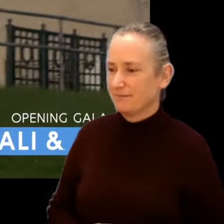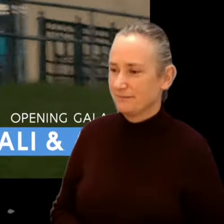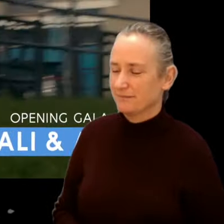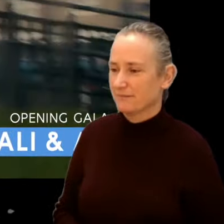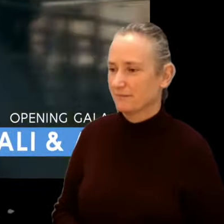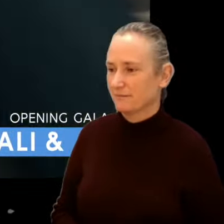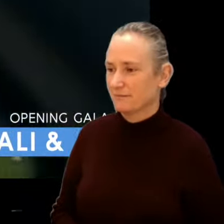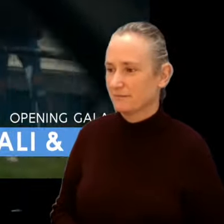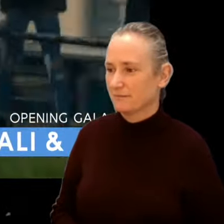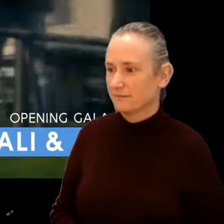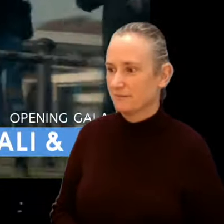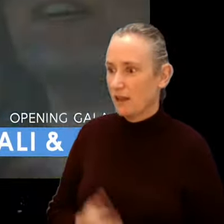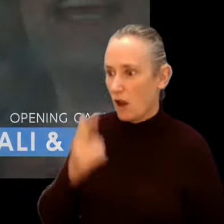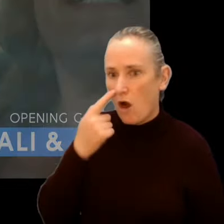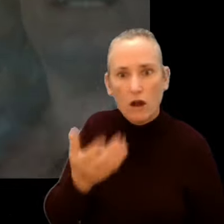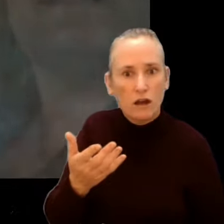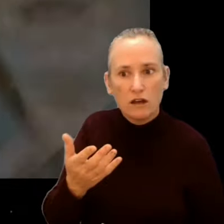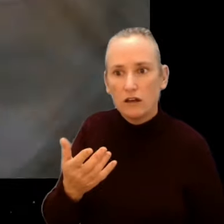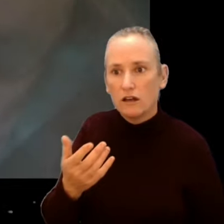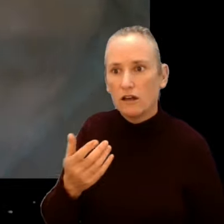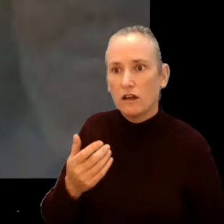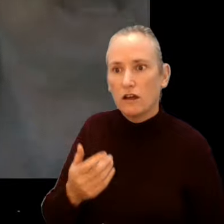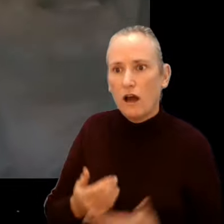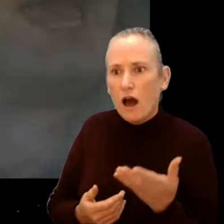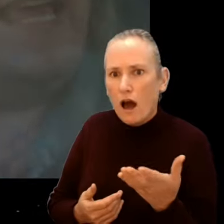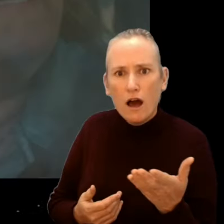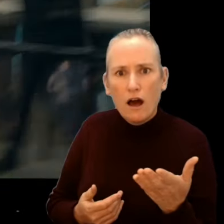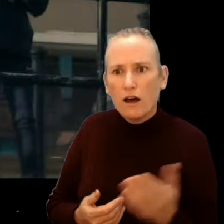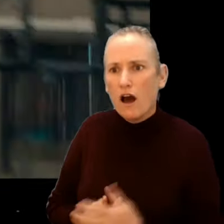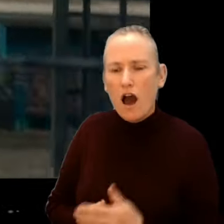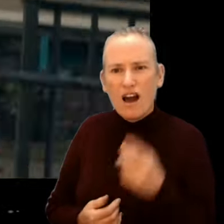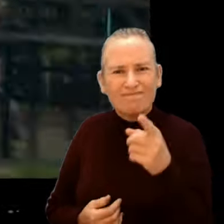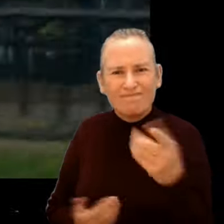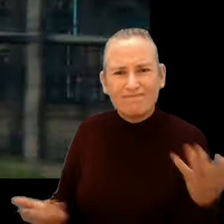Look at this Look at this, that's Matty Lee. Matty Lee! Oi you!